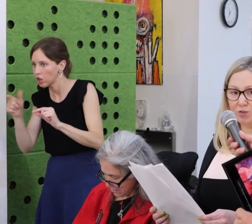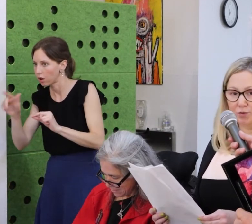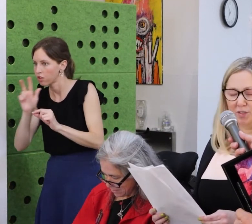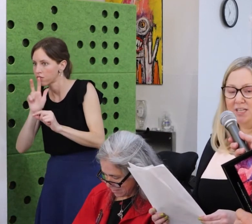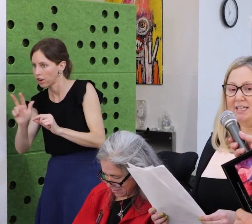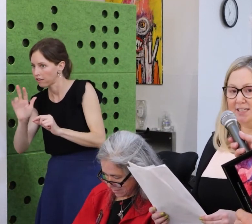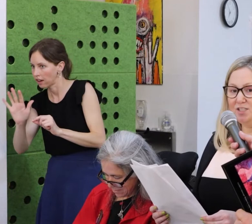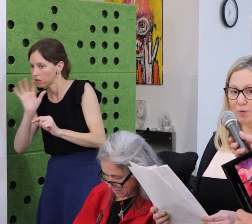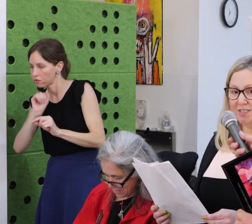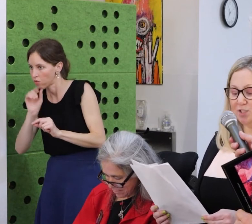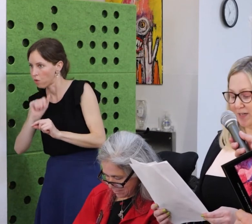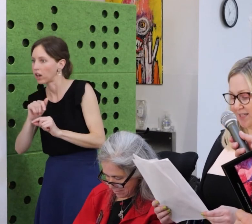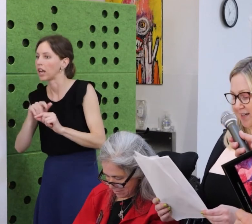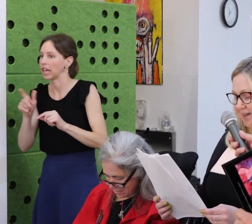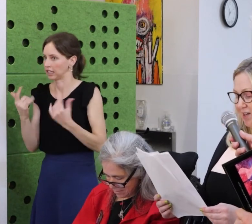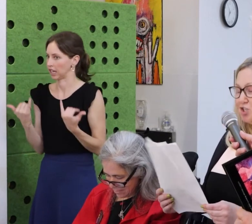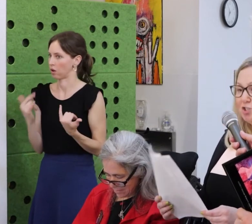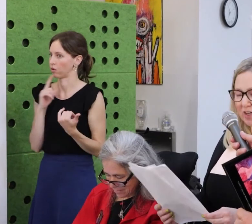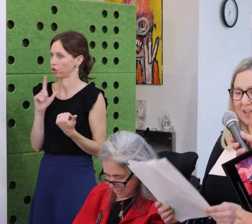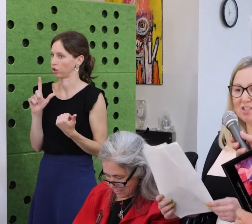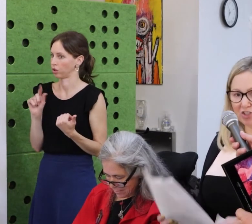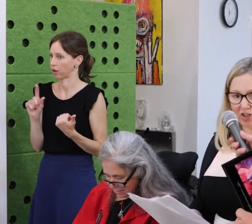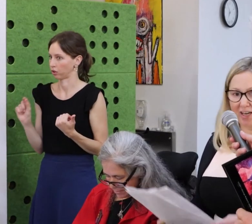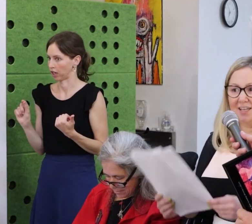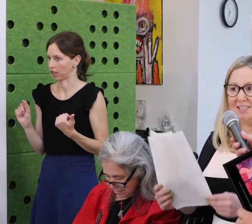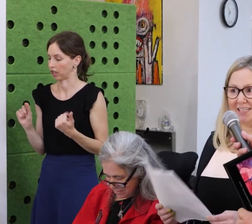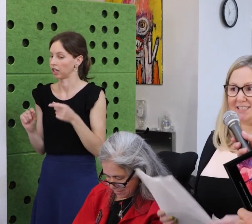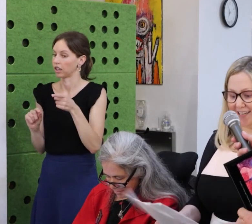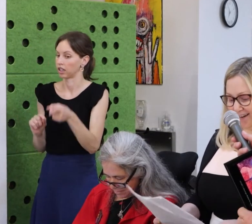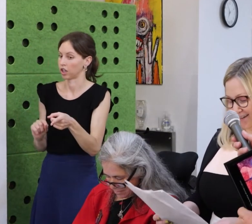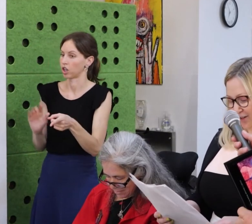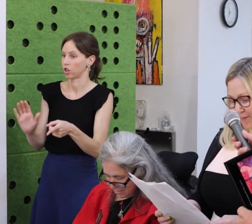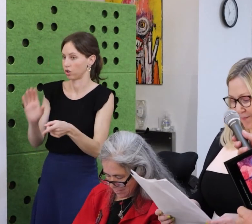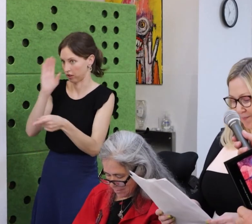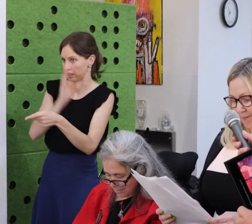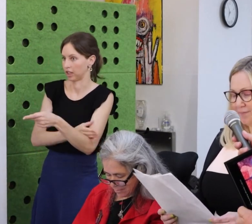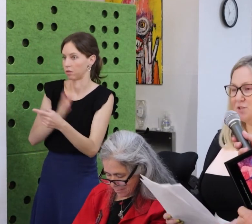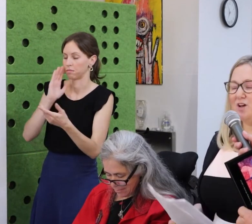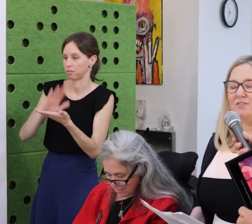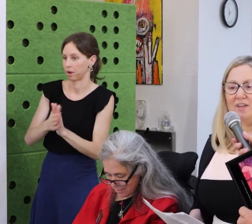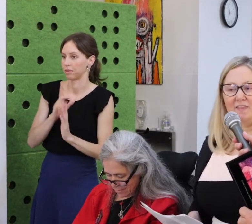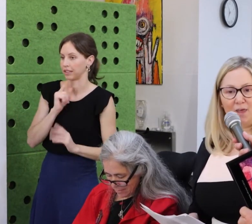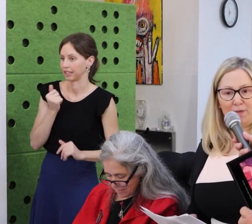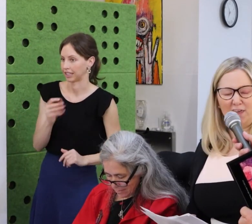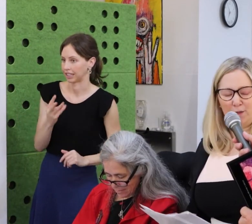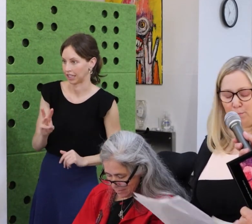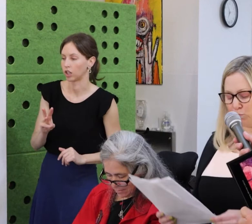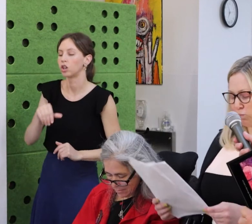First, with every tweet about Covid, I thought,